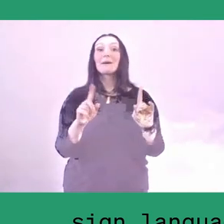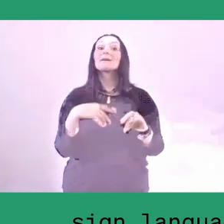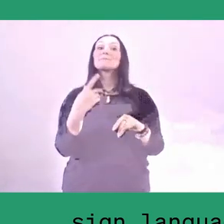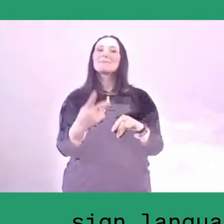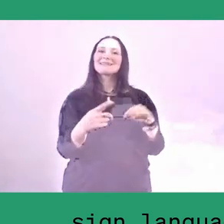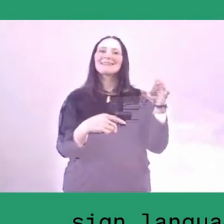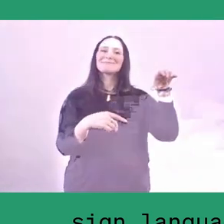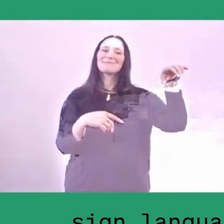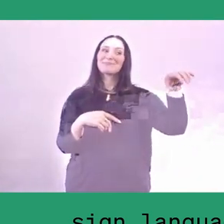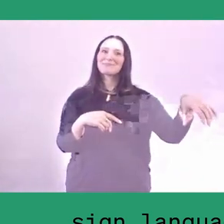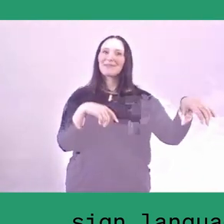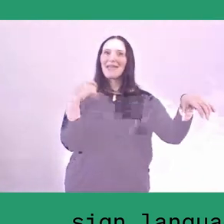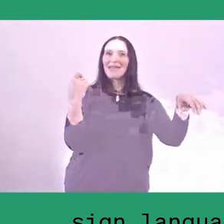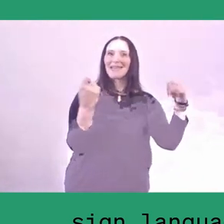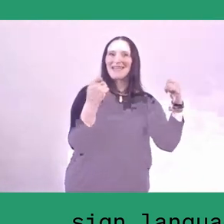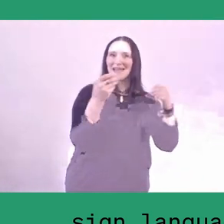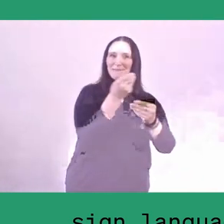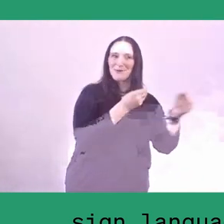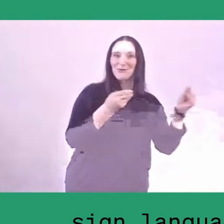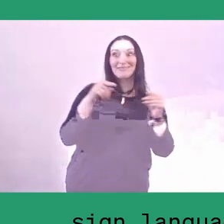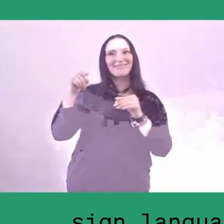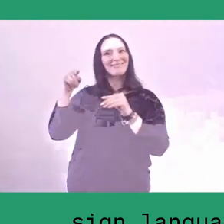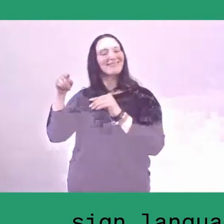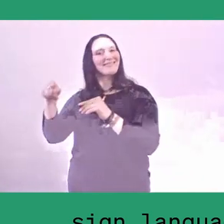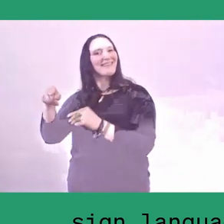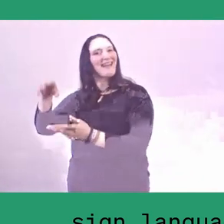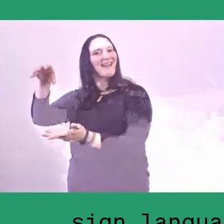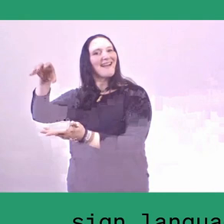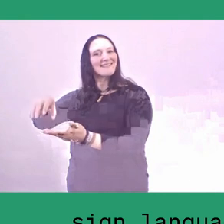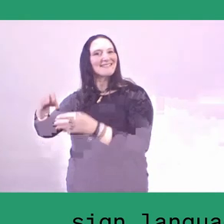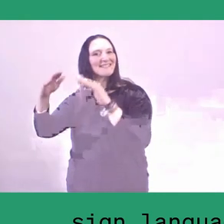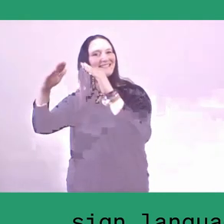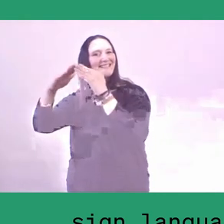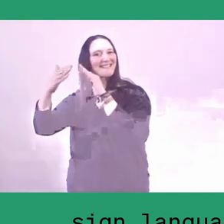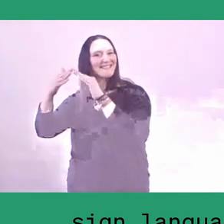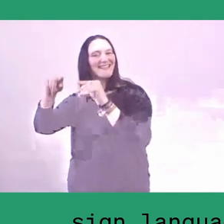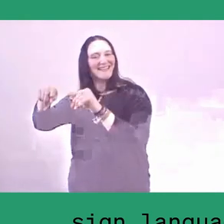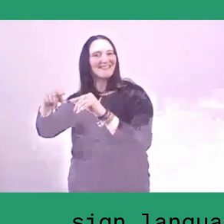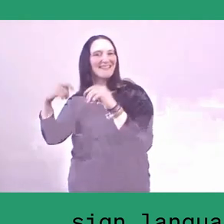then there is very interesting dialogue usually occurring